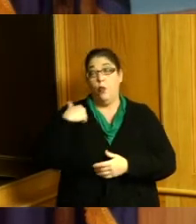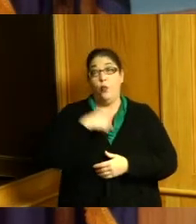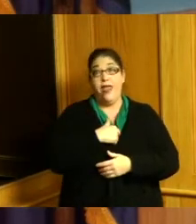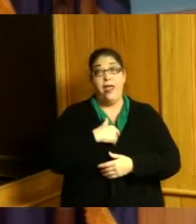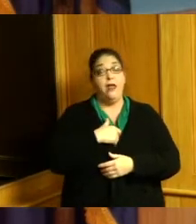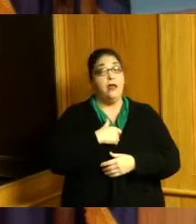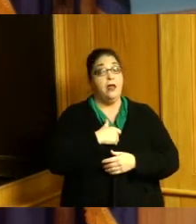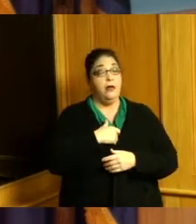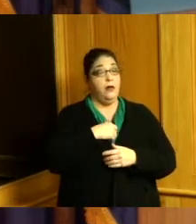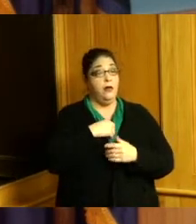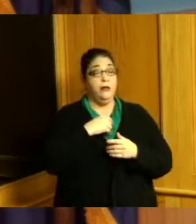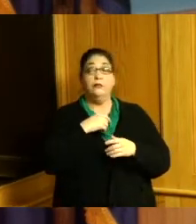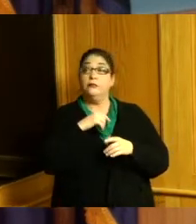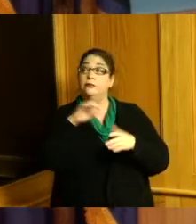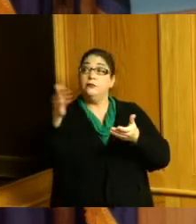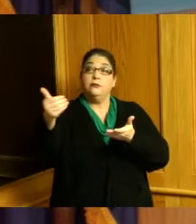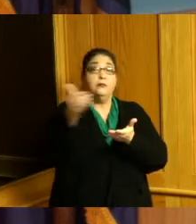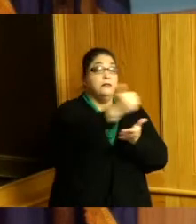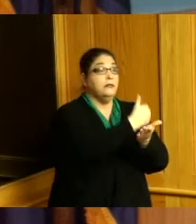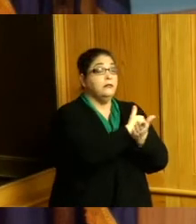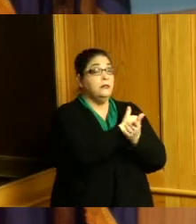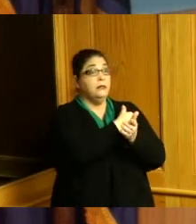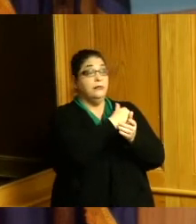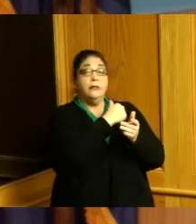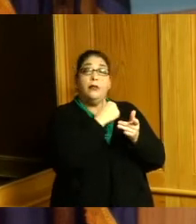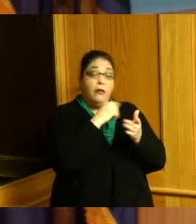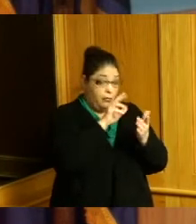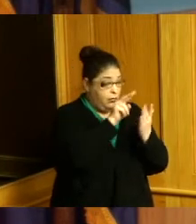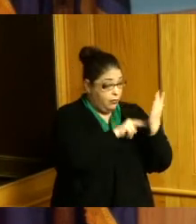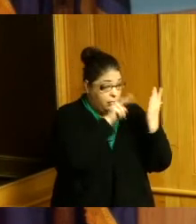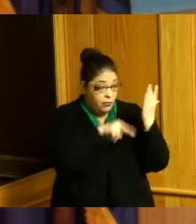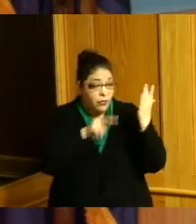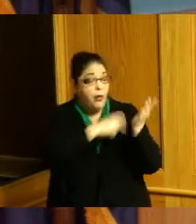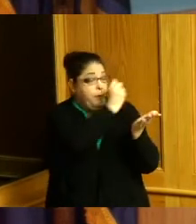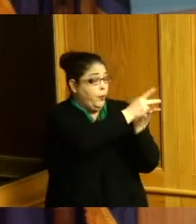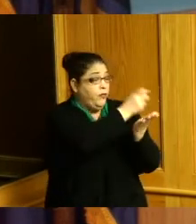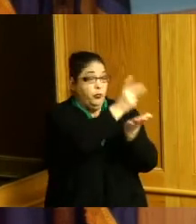our office keeps along from day one we didn't even have a computer people were up here said we need